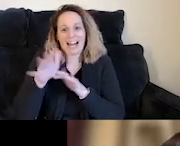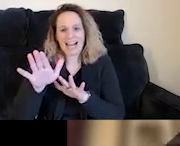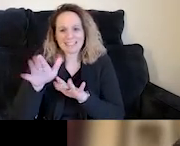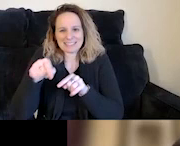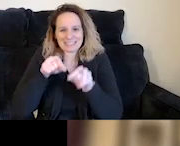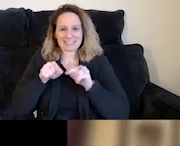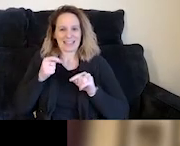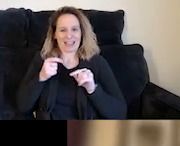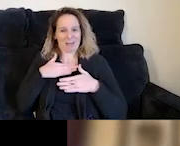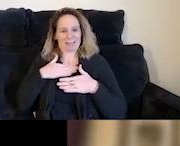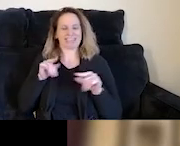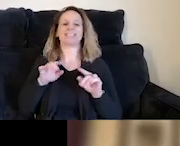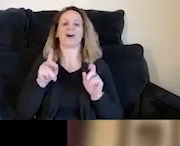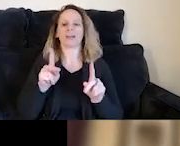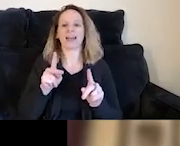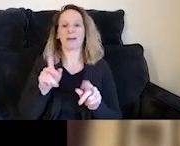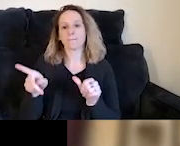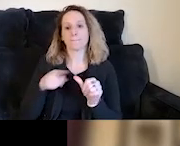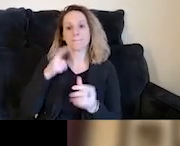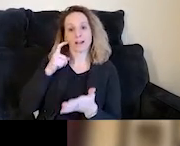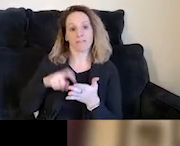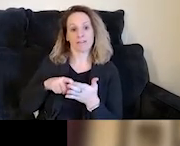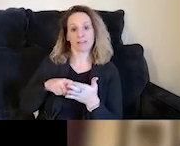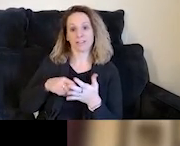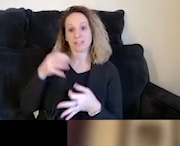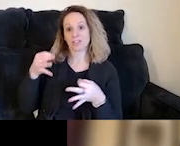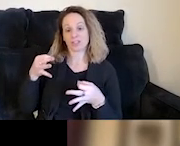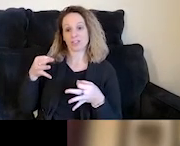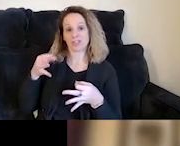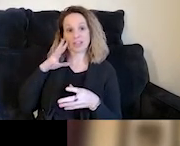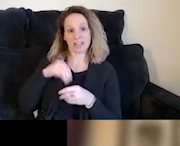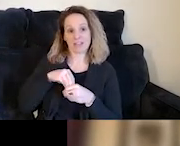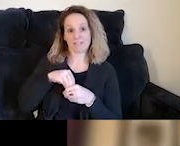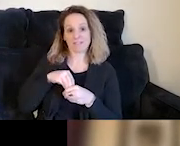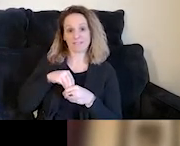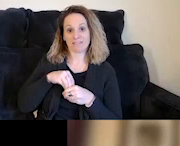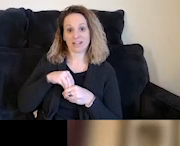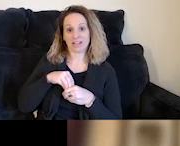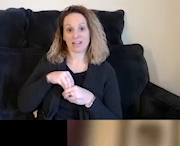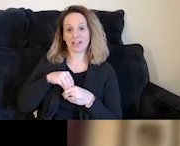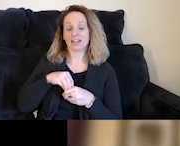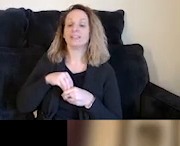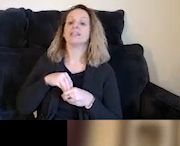Okay, so first of all, when addressing justice-involved TAY, transitional age youth, we cannot forget